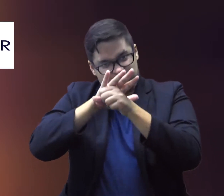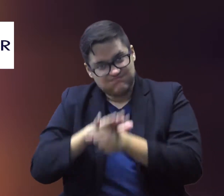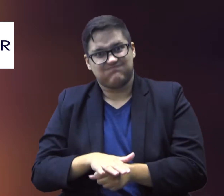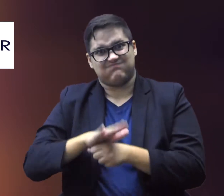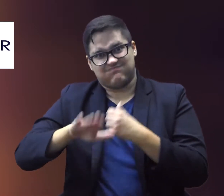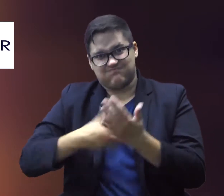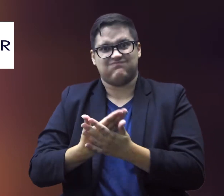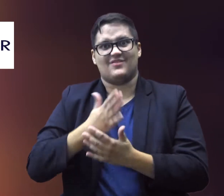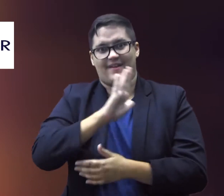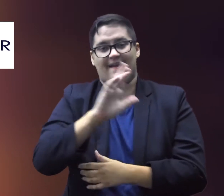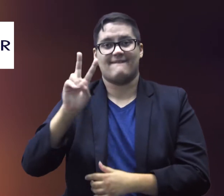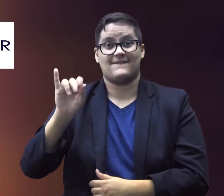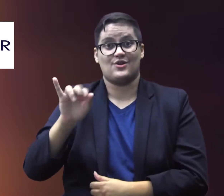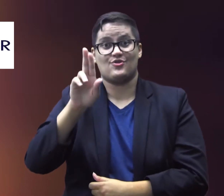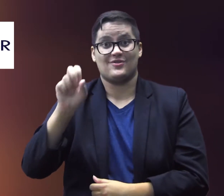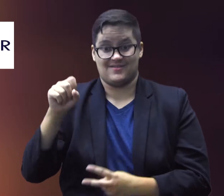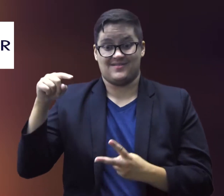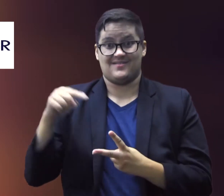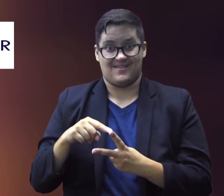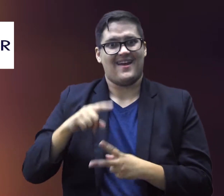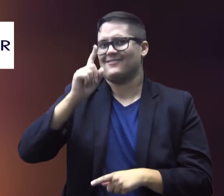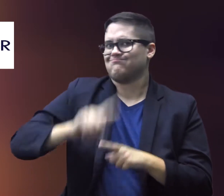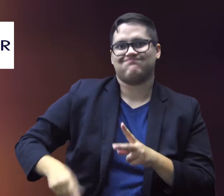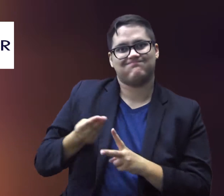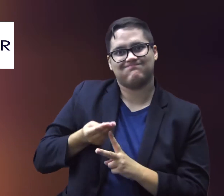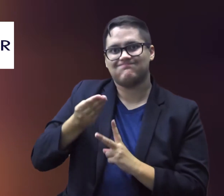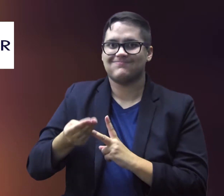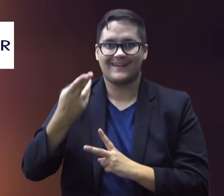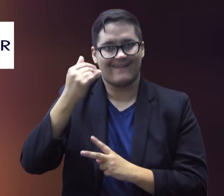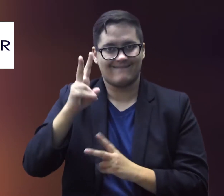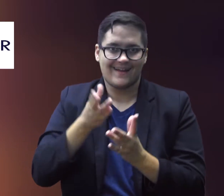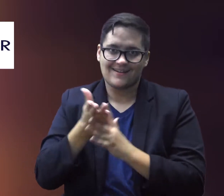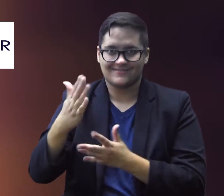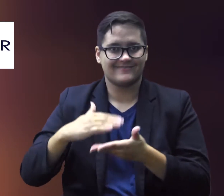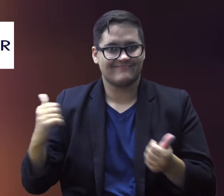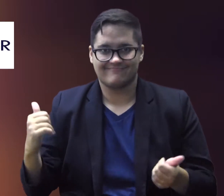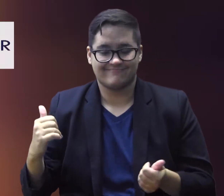suppresses their virus cannot pass on HIV through sex.